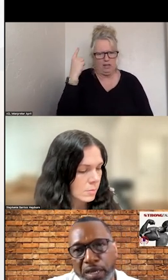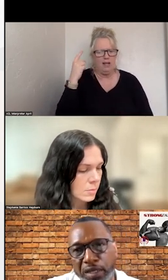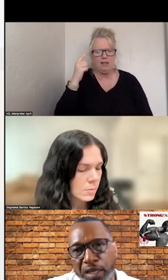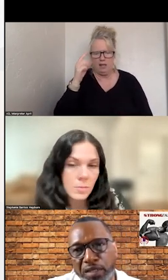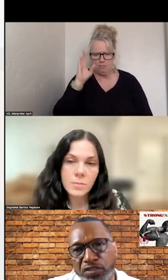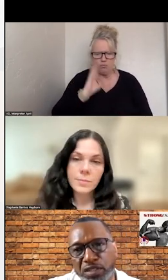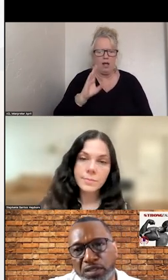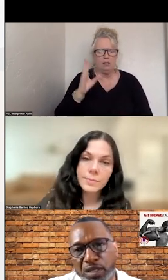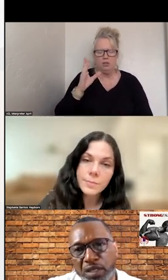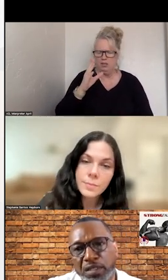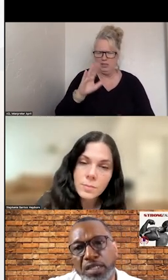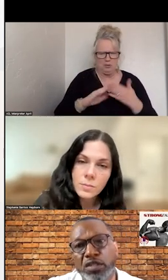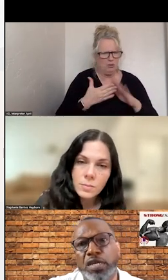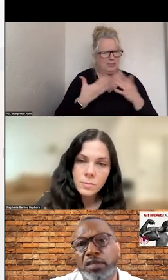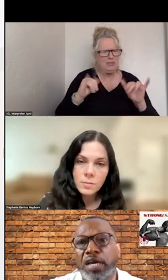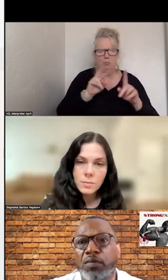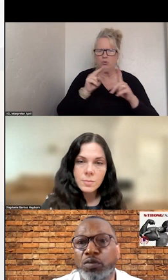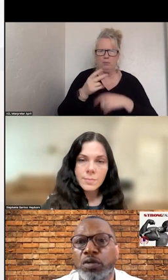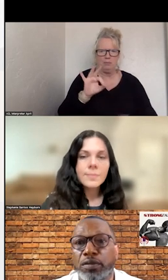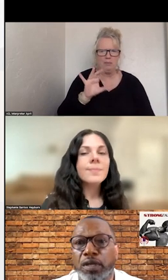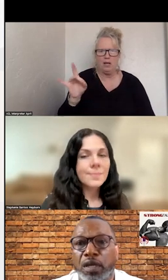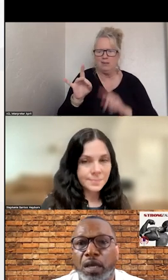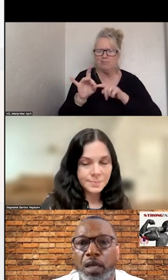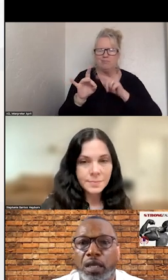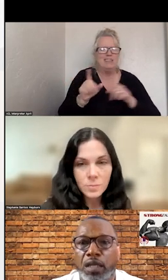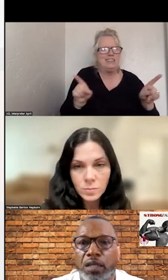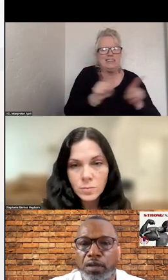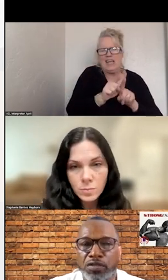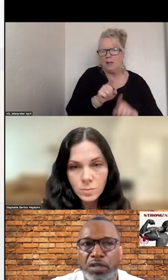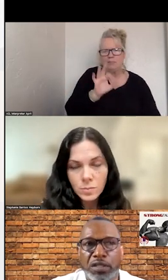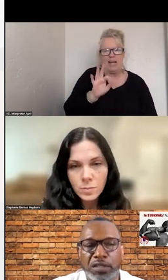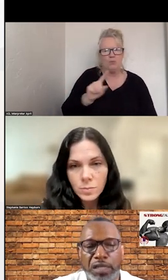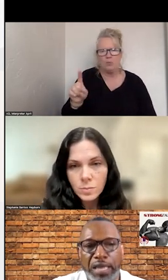THAT THE 988 IS JUST THE NEXT ITERATION OF 911 AND THERE IS THE